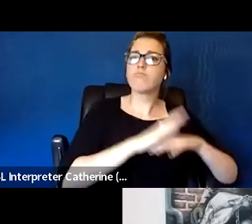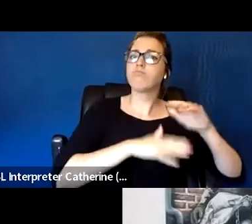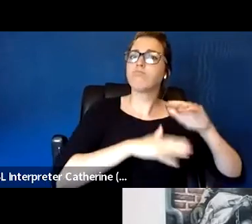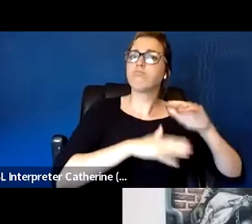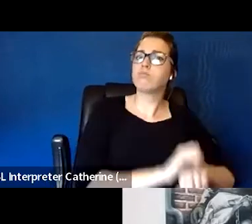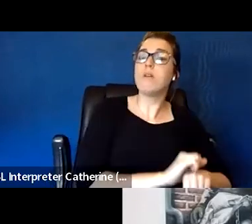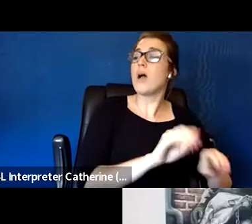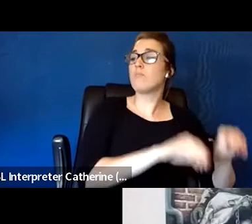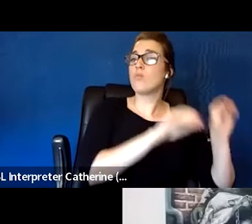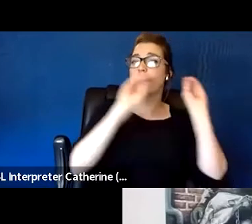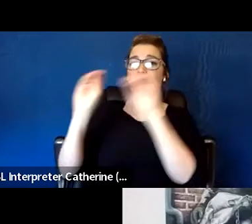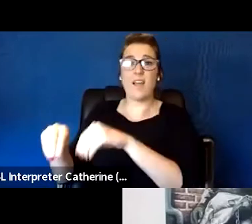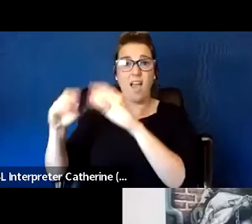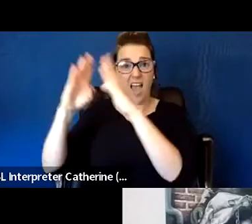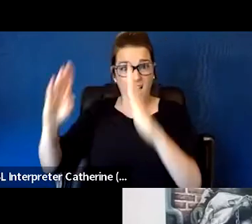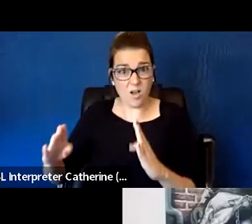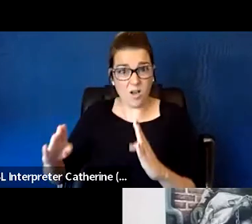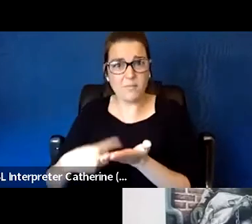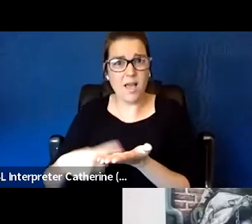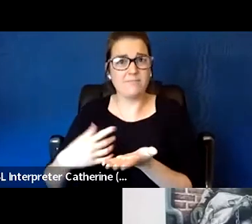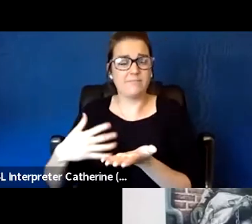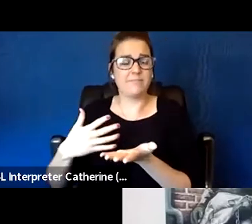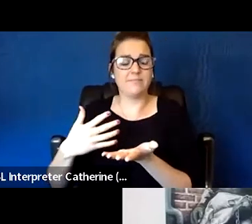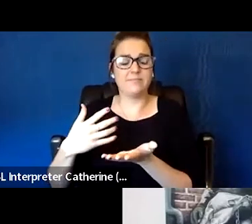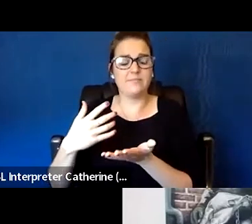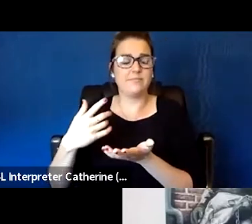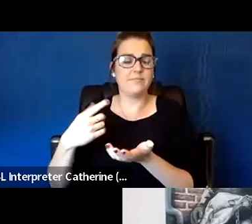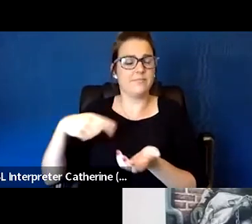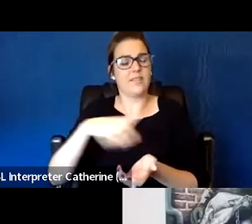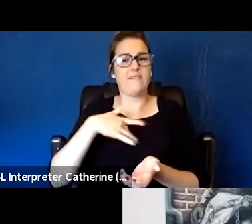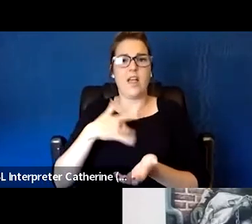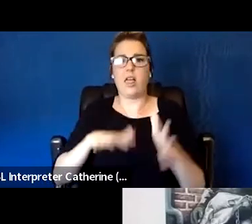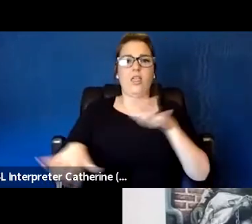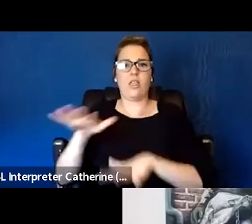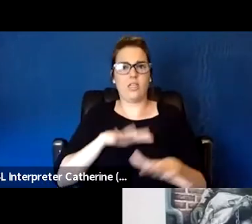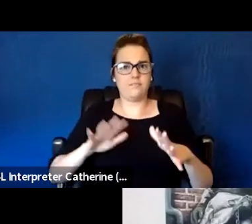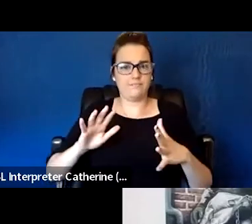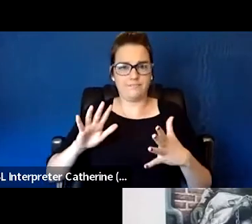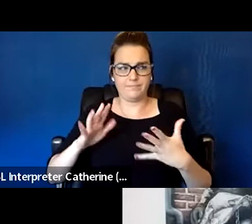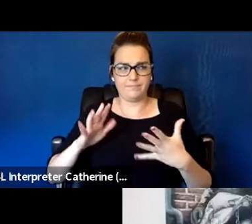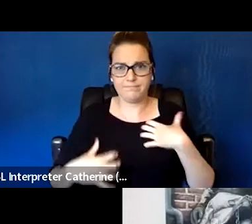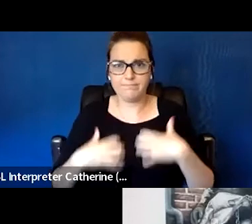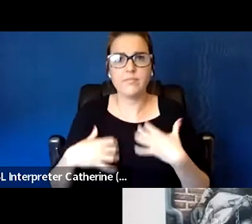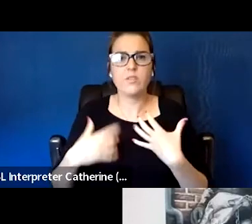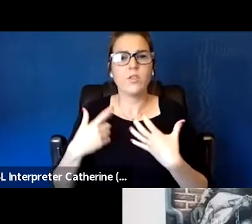and can be a transition that sometimes I don't know that we wrap around quite enough. So just wanted to highlight some of our lessons learned